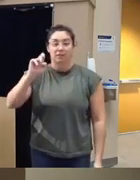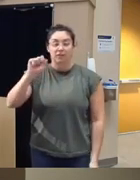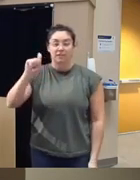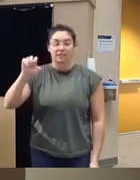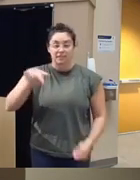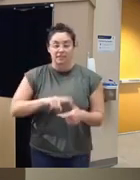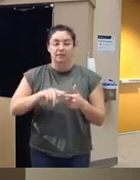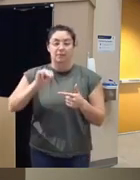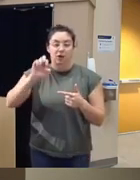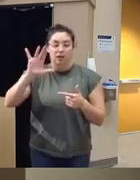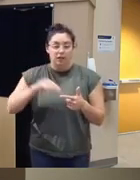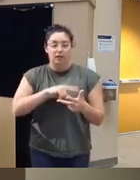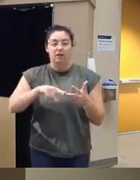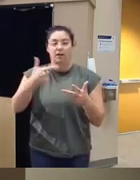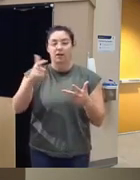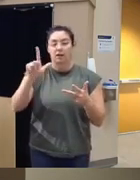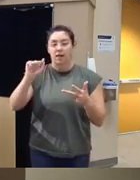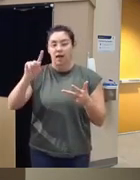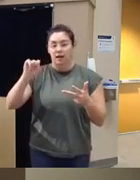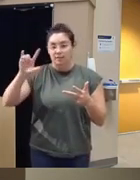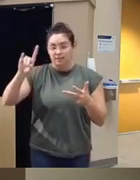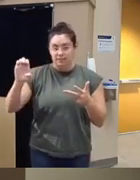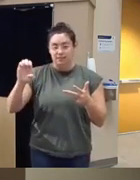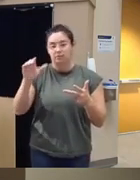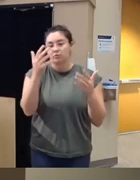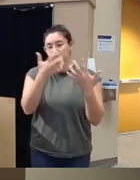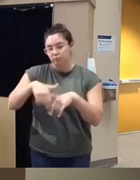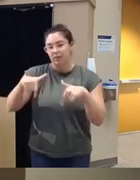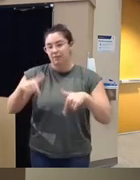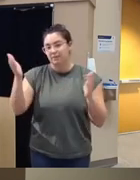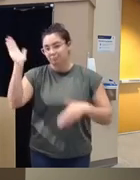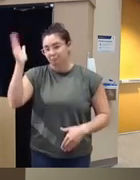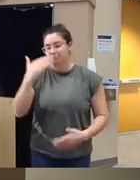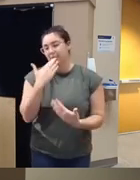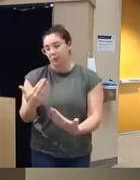marily and glattus for helping organize this um I appreciate it so I'm going to get started